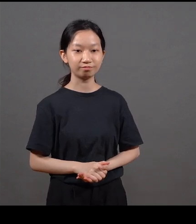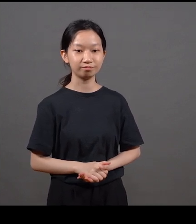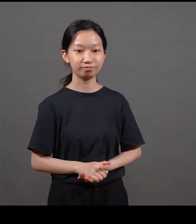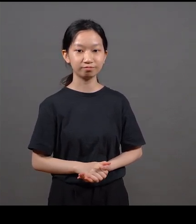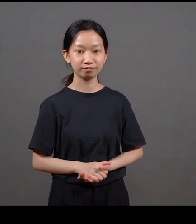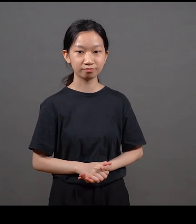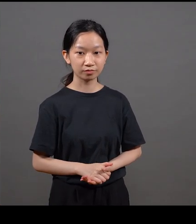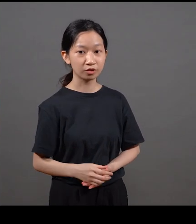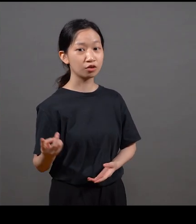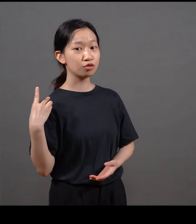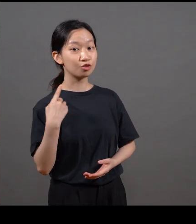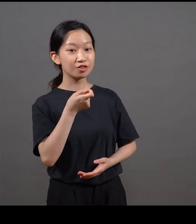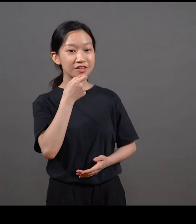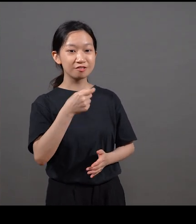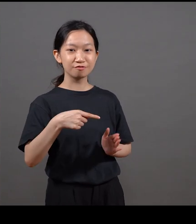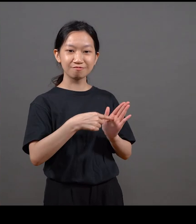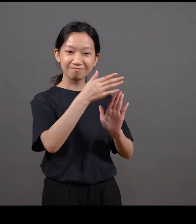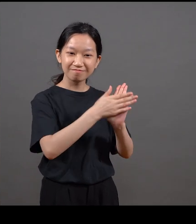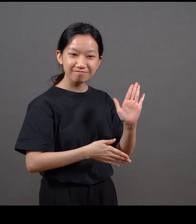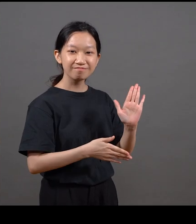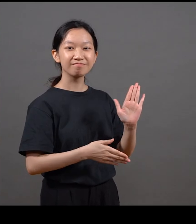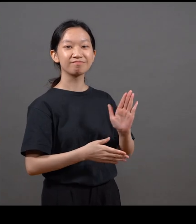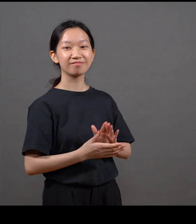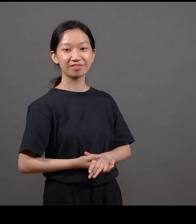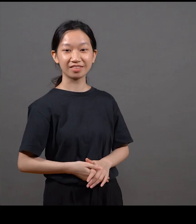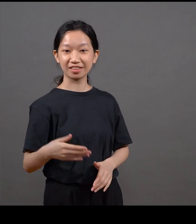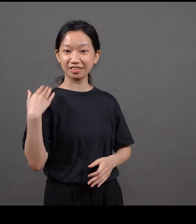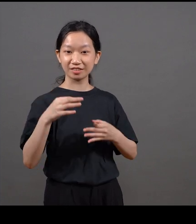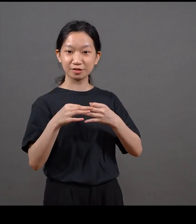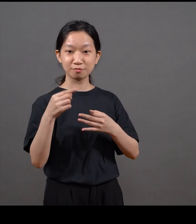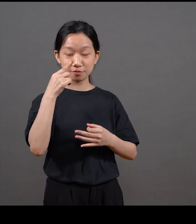We are really crazy about this cover because when we saw it, like- This is, like, pre-Michael Wolf days, oh, my goodness